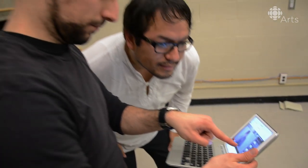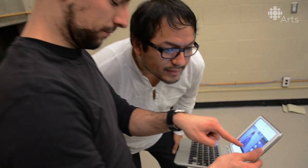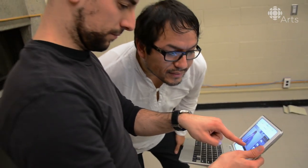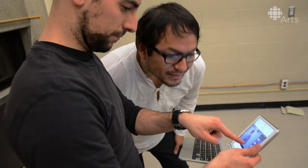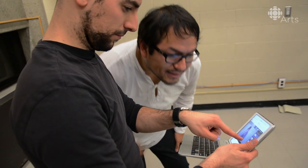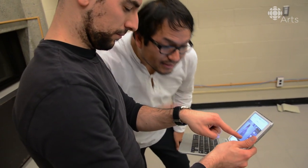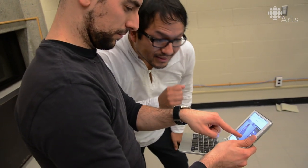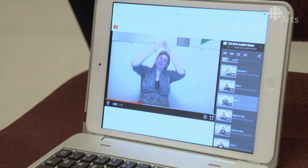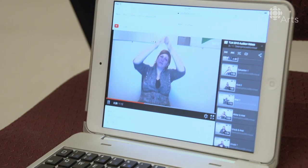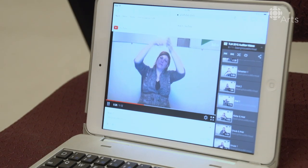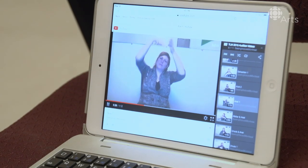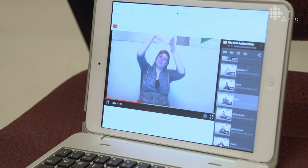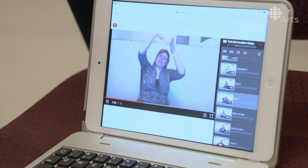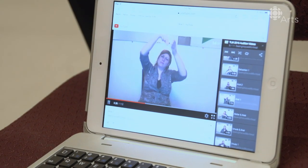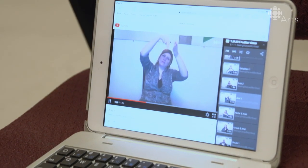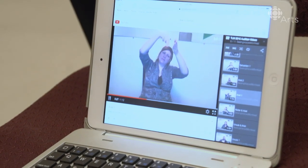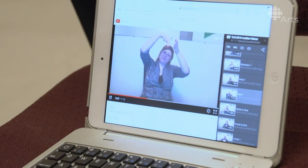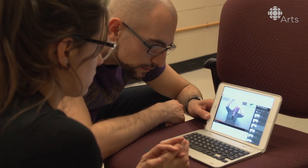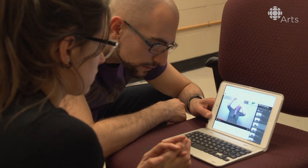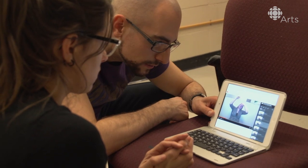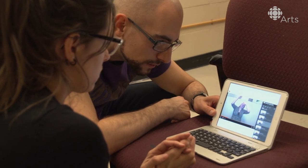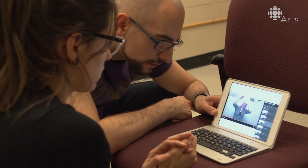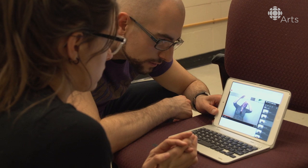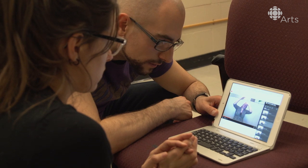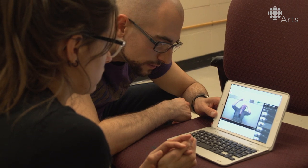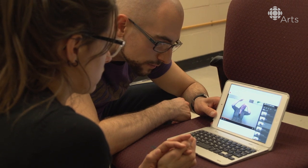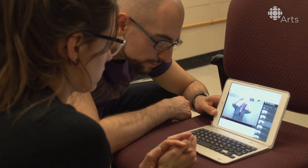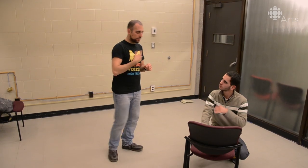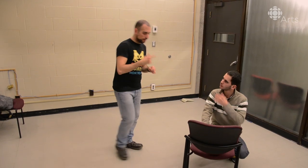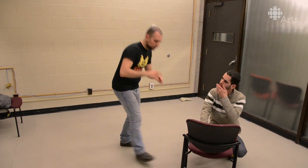might find it very difficult, so we decided it would be much easier